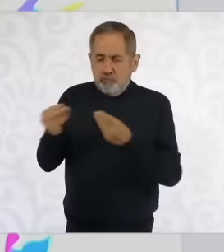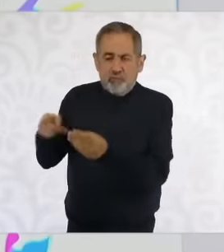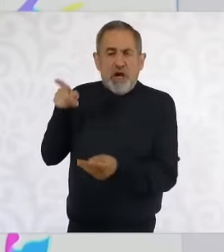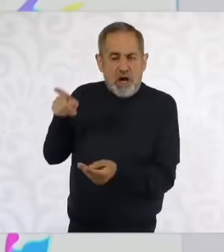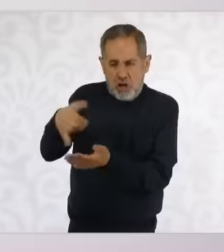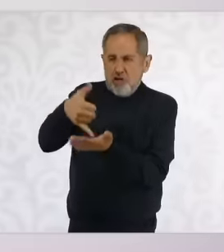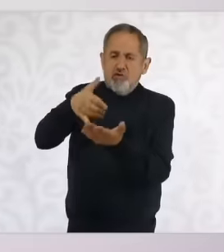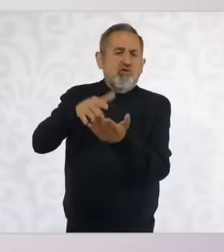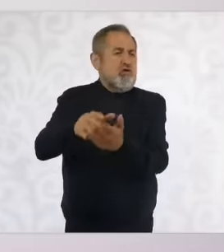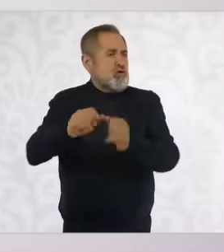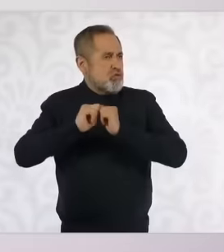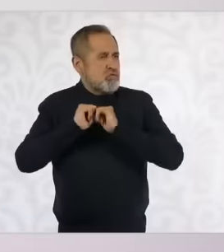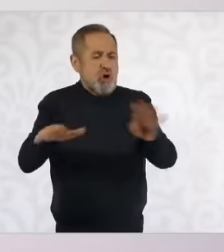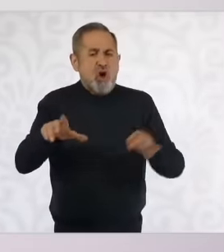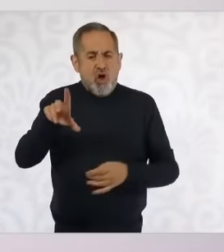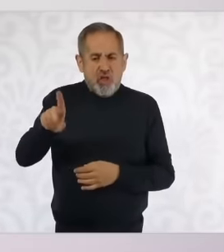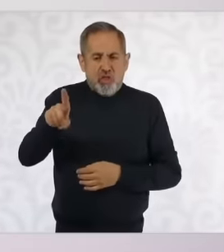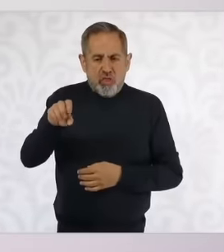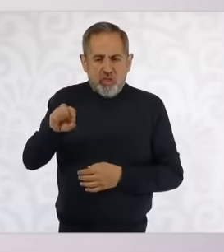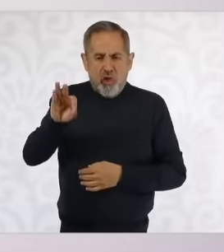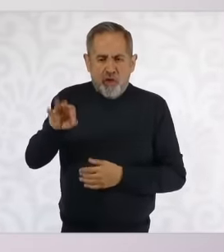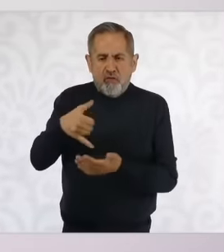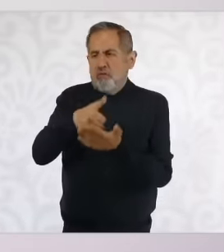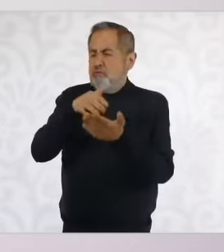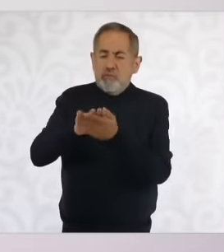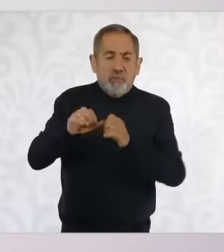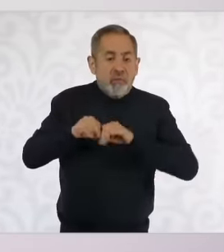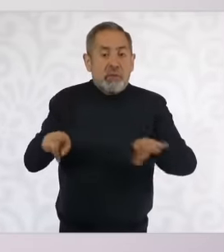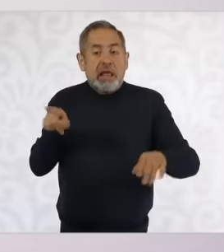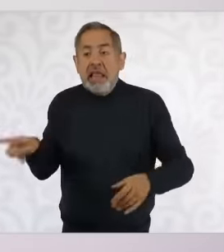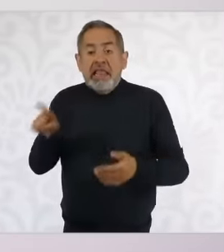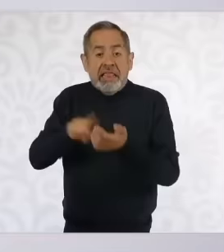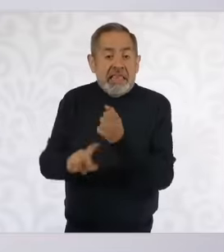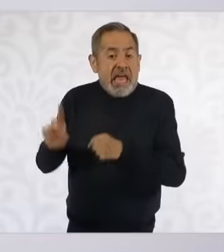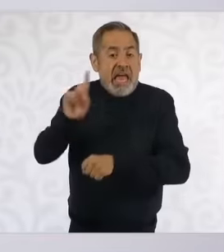official newspaper of the federation and publish it on September 15,